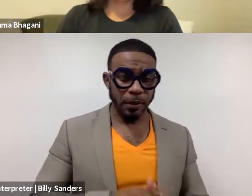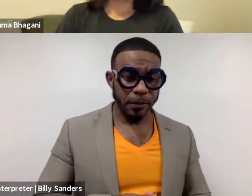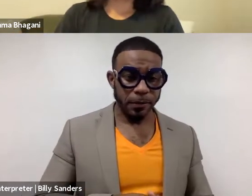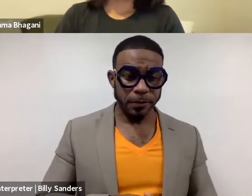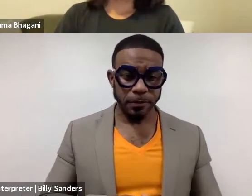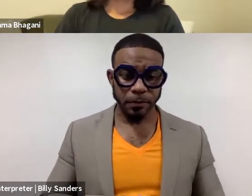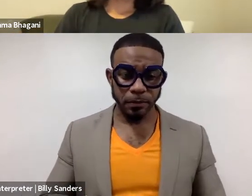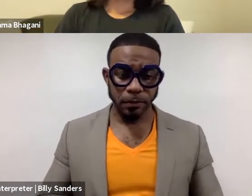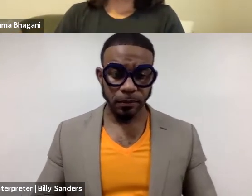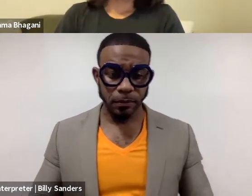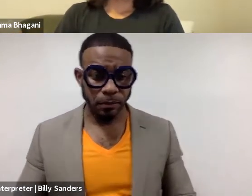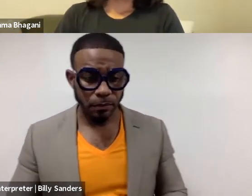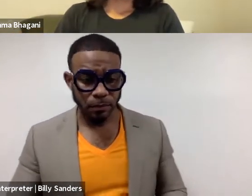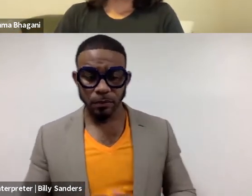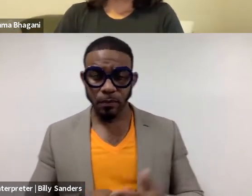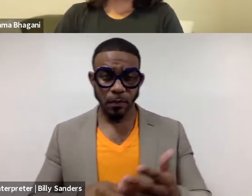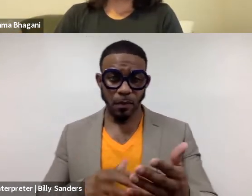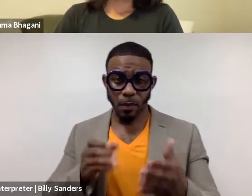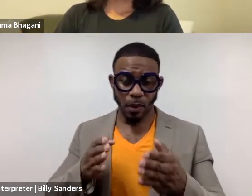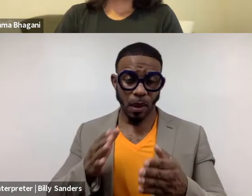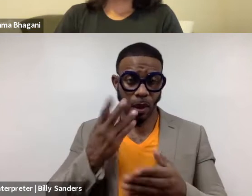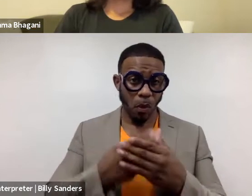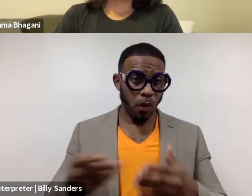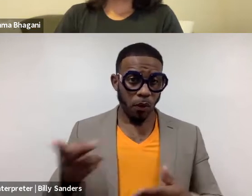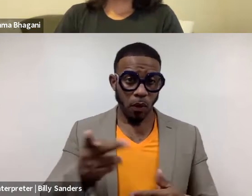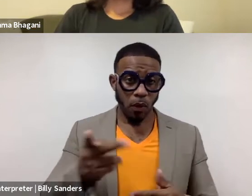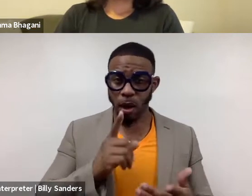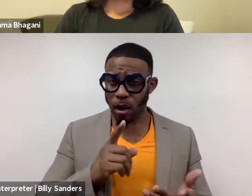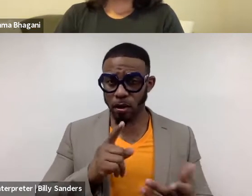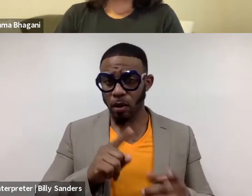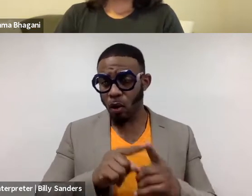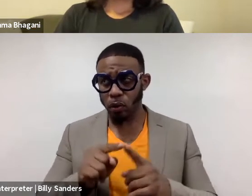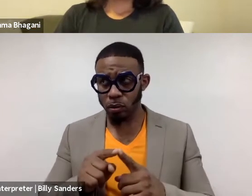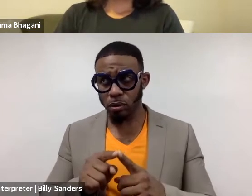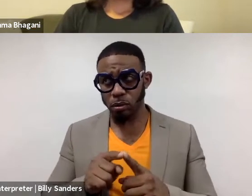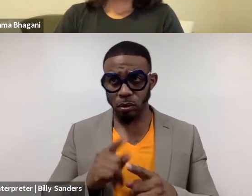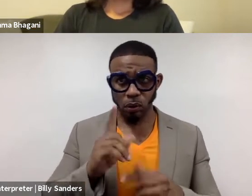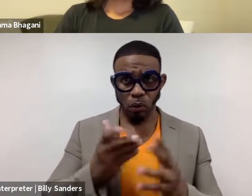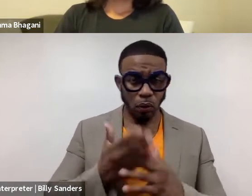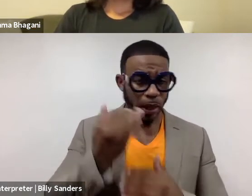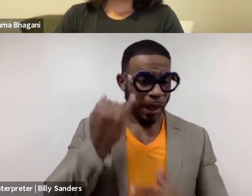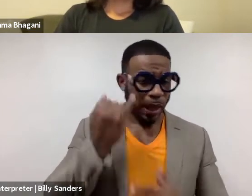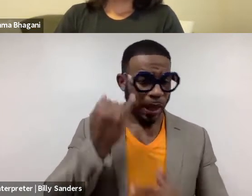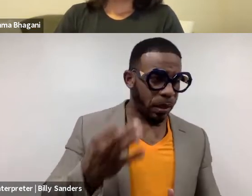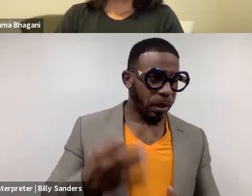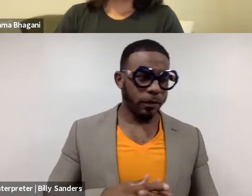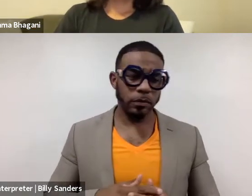So, in many regards, both of you are also going through that idea of a dramaturge